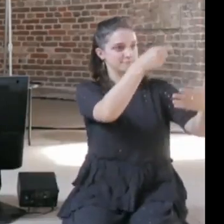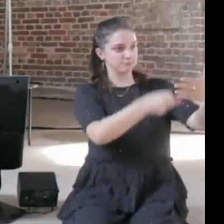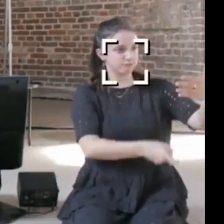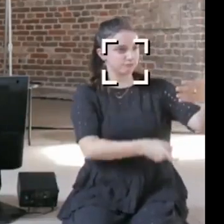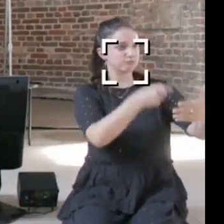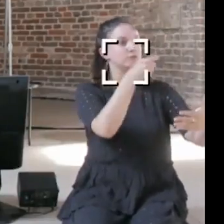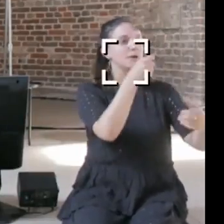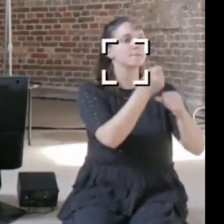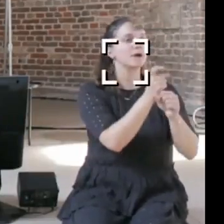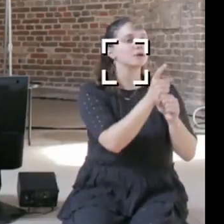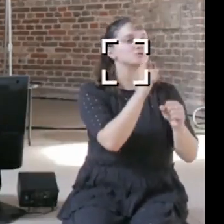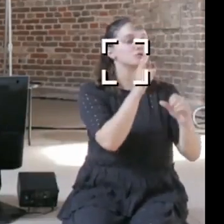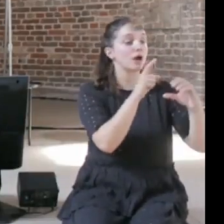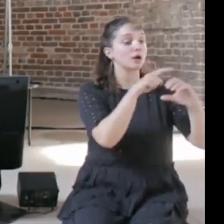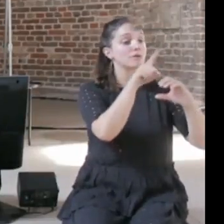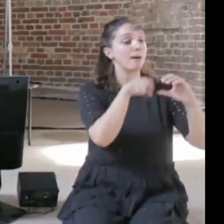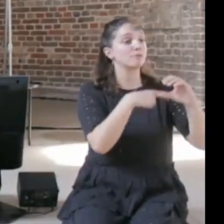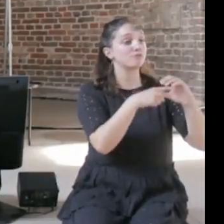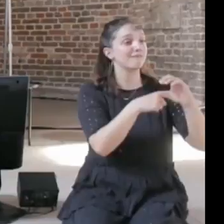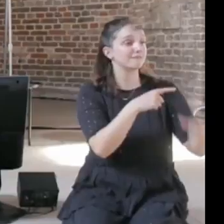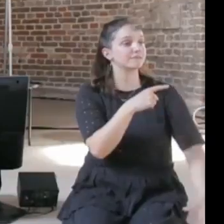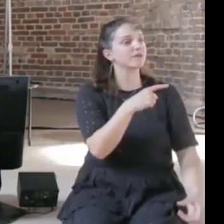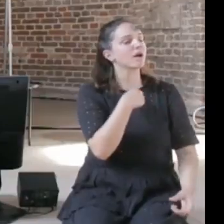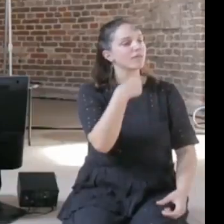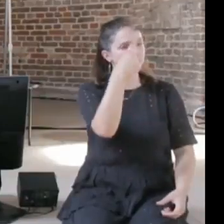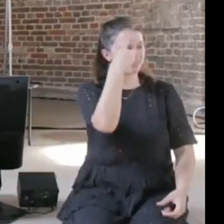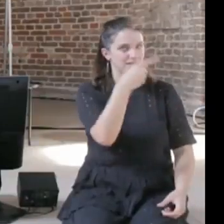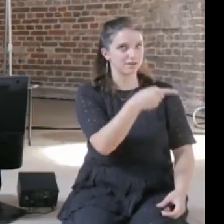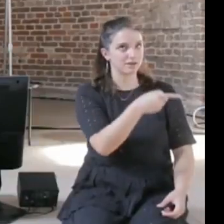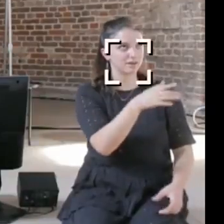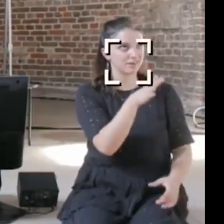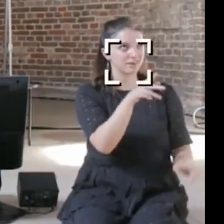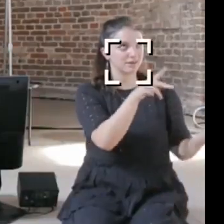infringement how would that work for Tinder or how would that work for GitHub, then of